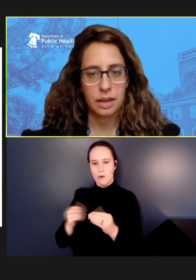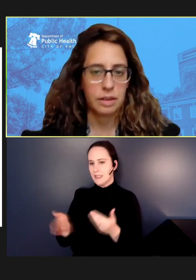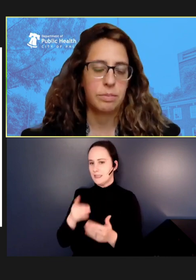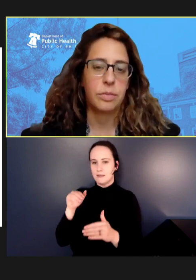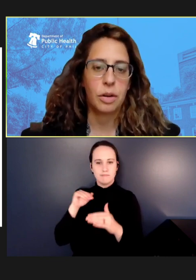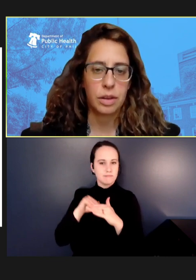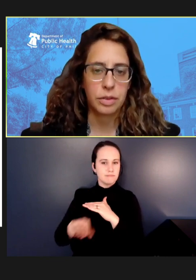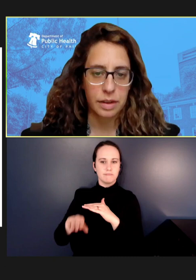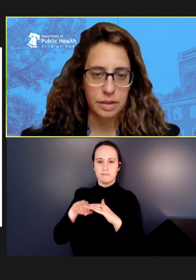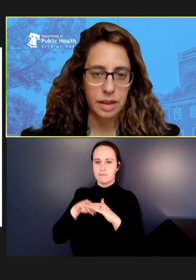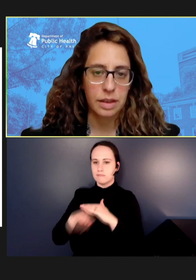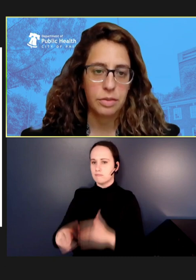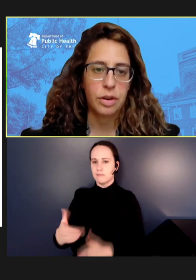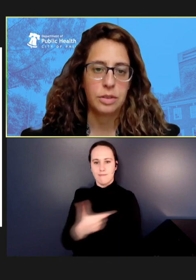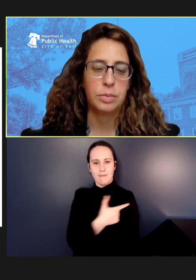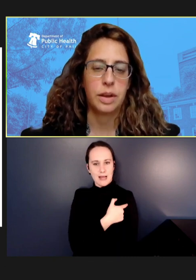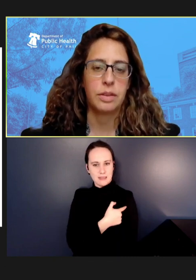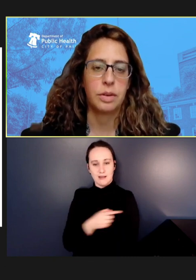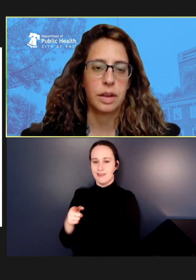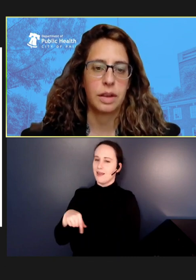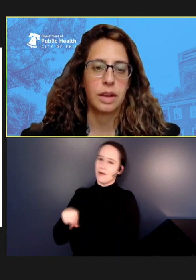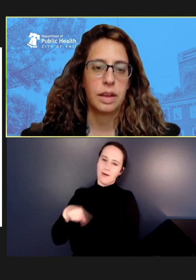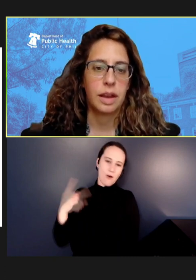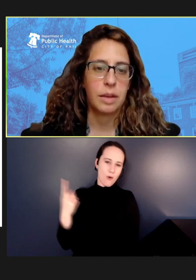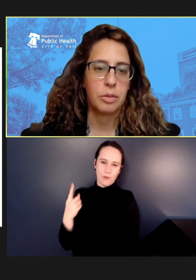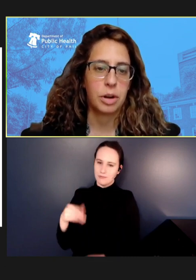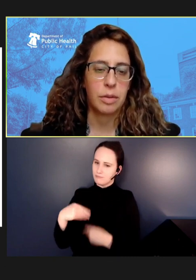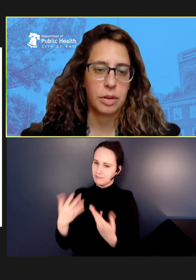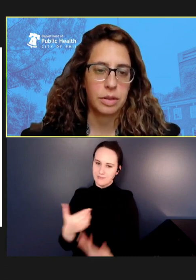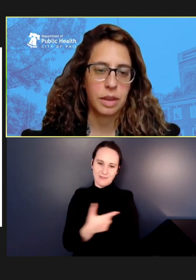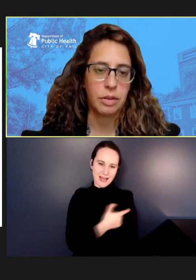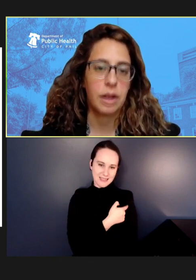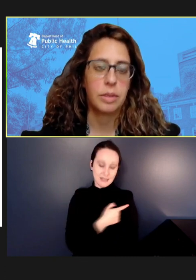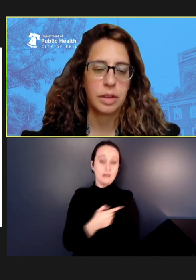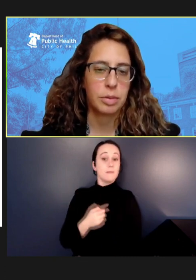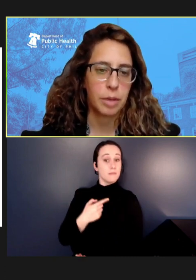are always vaccinating, of course, but we were able -- they were able to implement